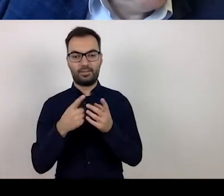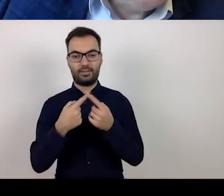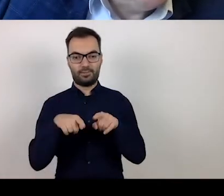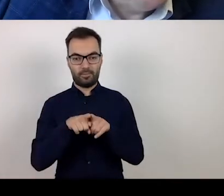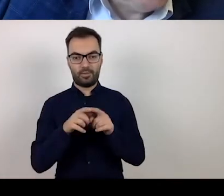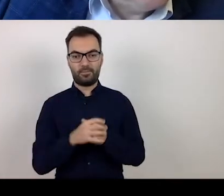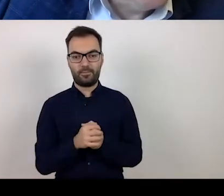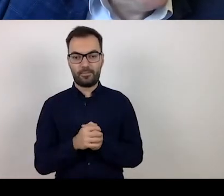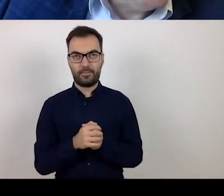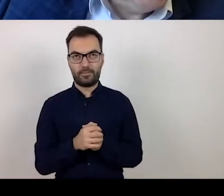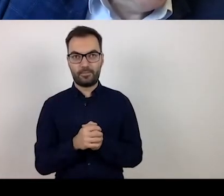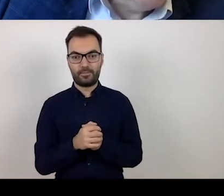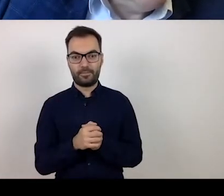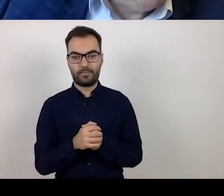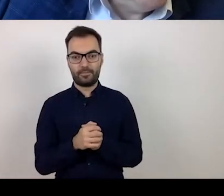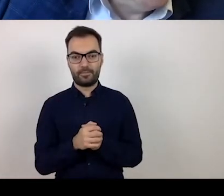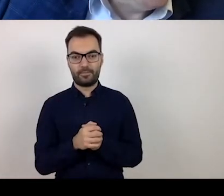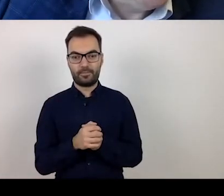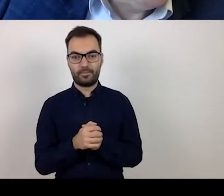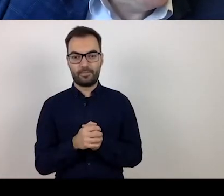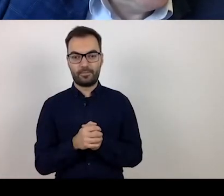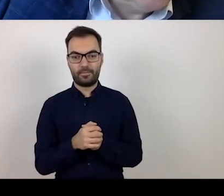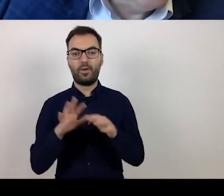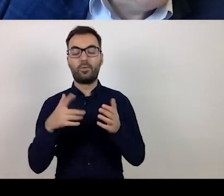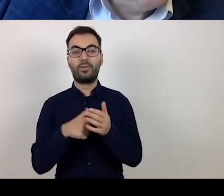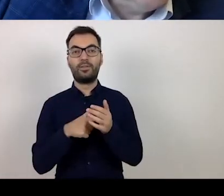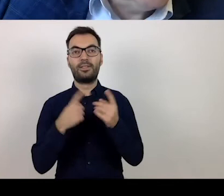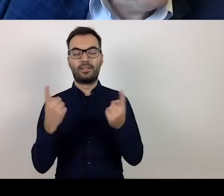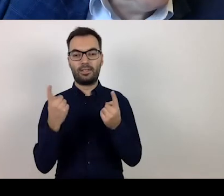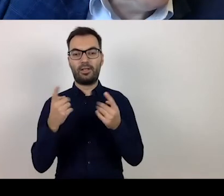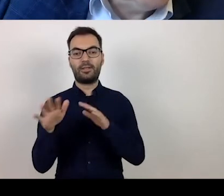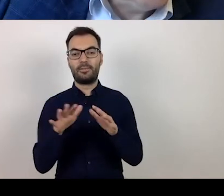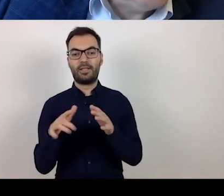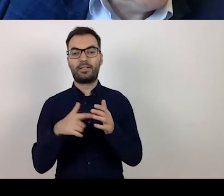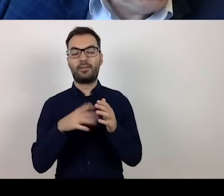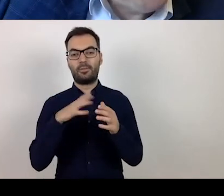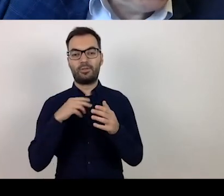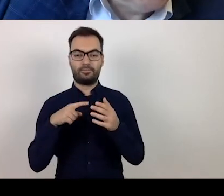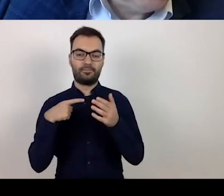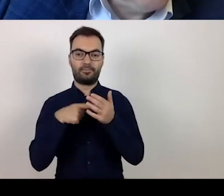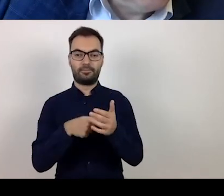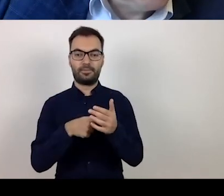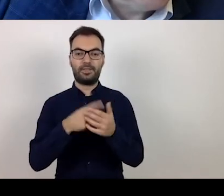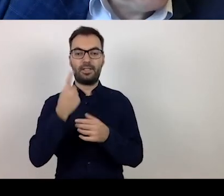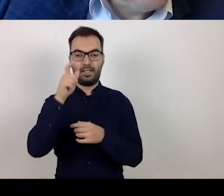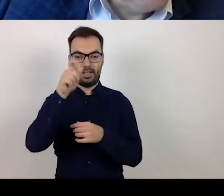In this case, the place for providing one service which may be used by one person.